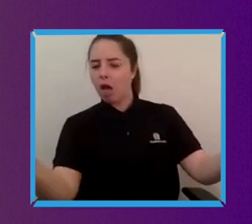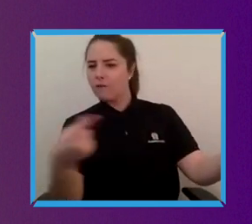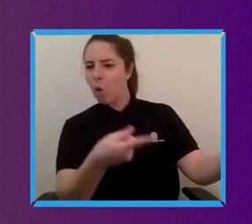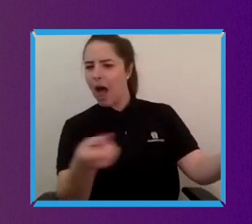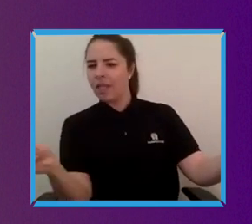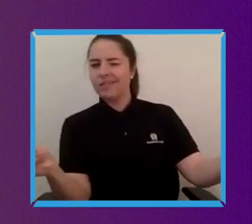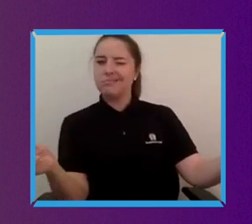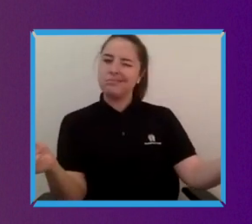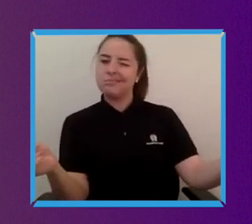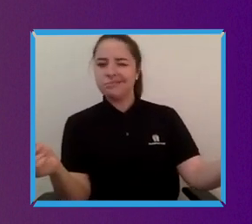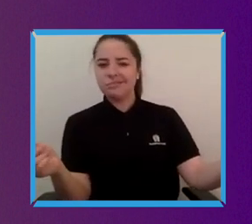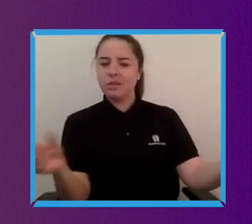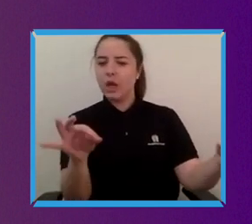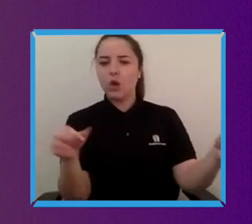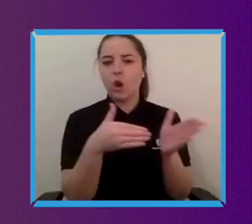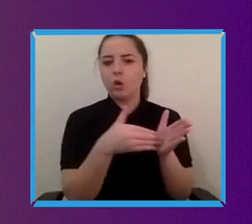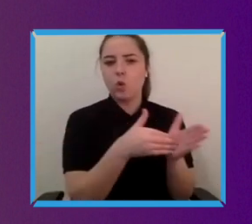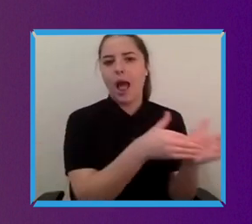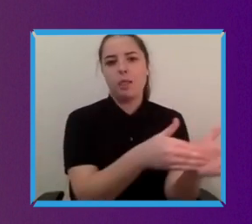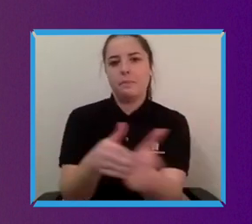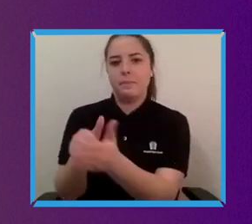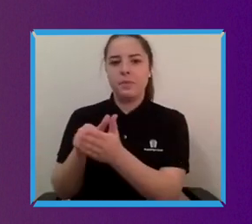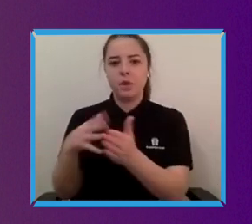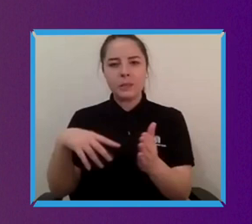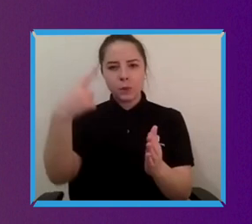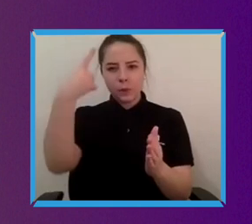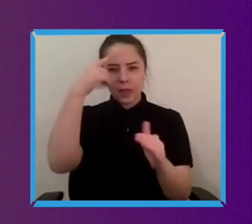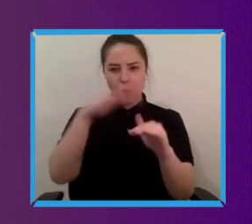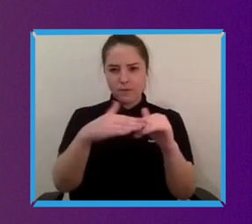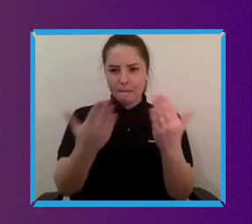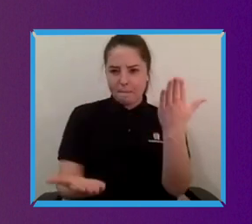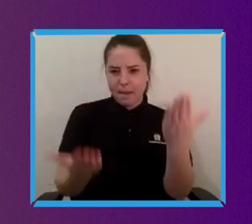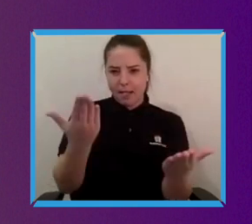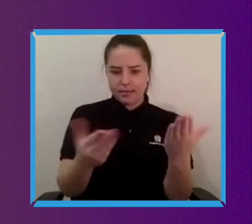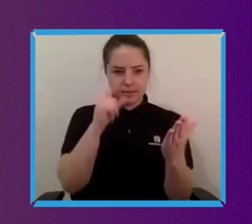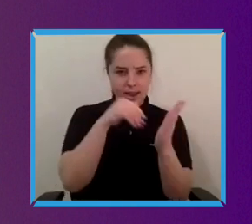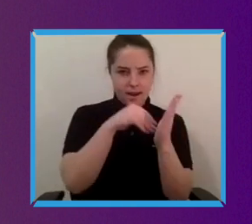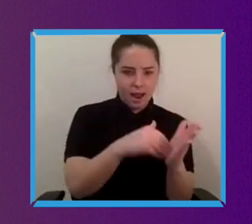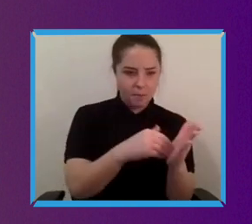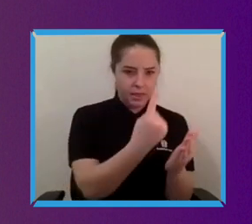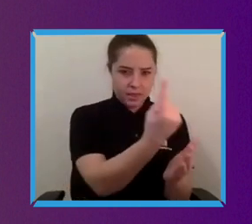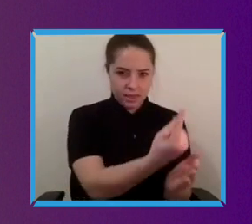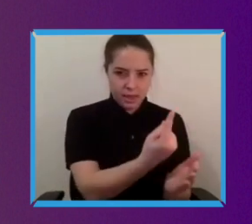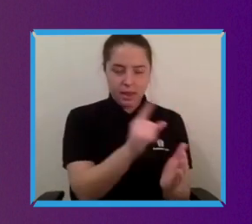for other sectors. So you you're going to try and find a balance but as Janice was saying the only way that you can do that